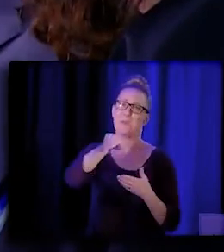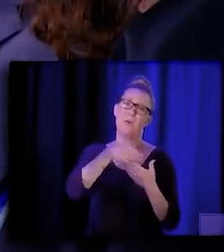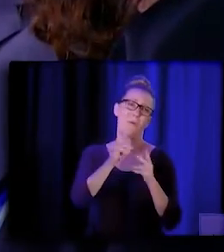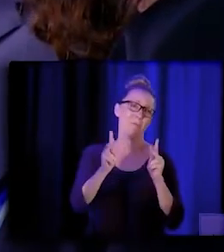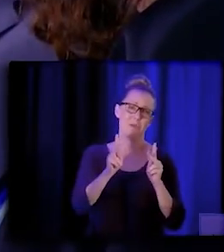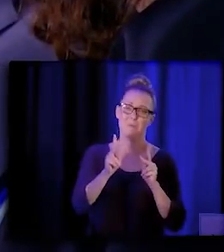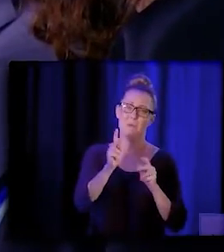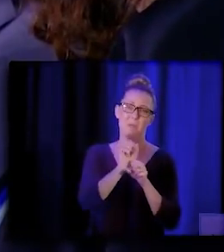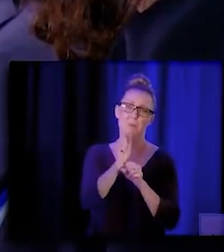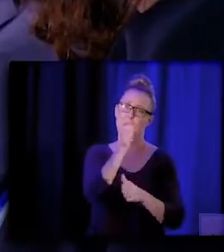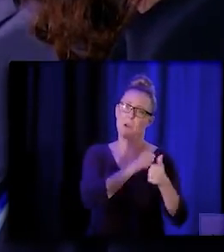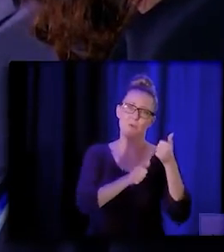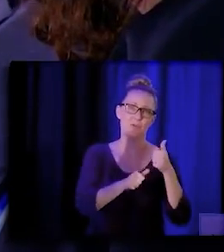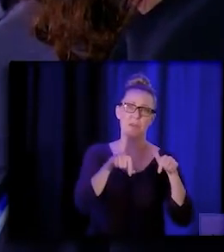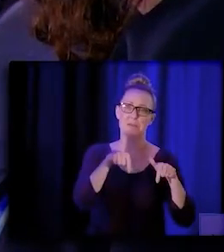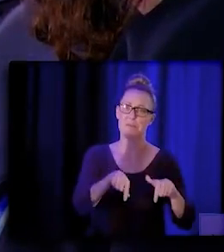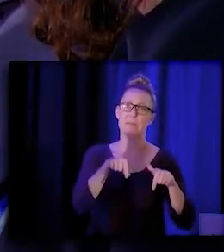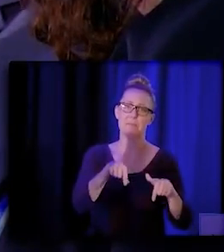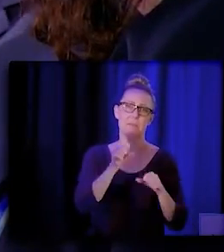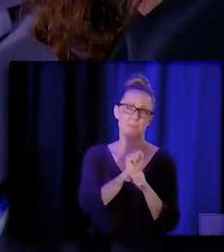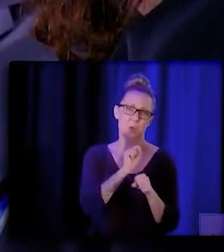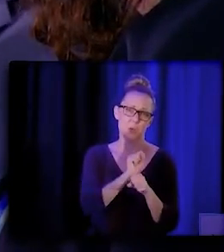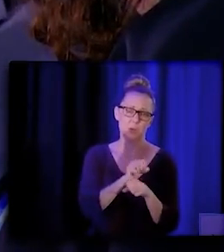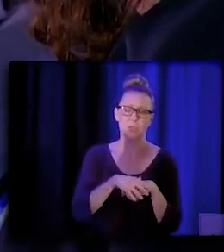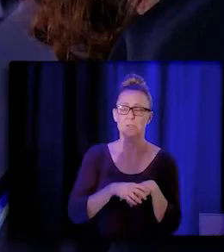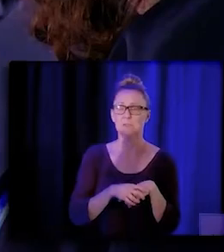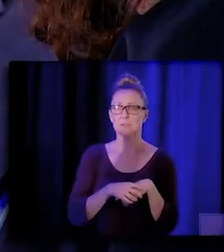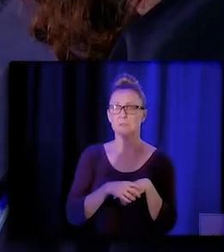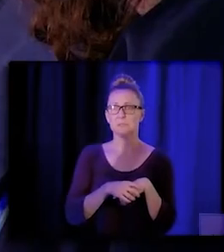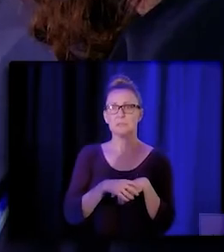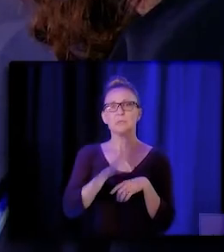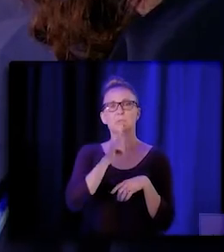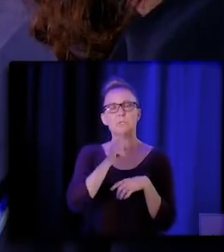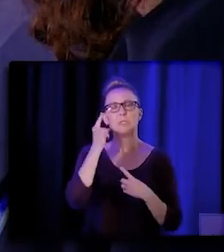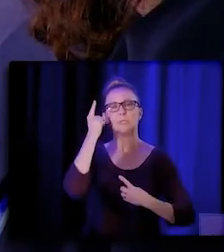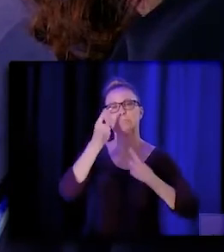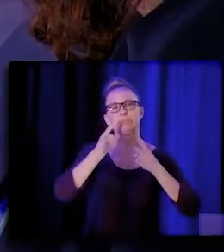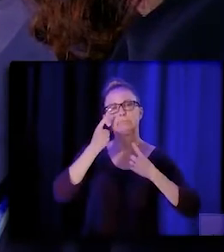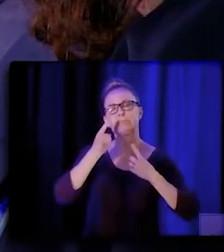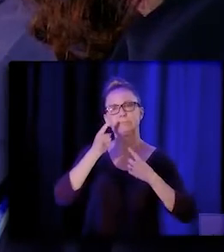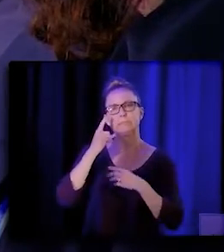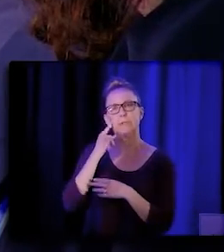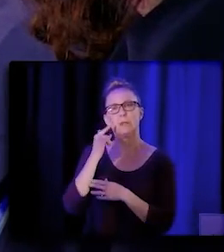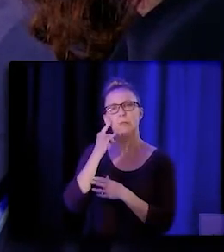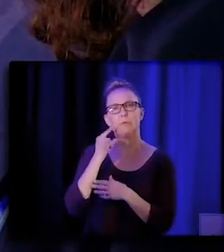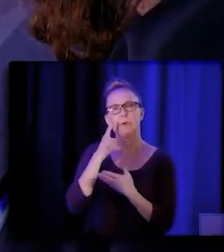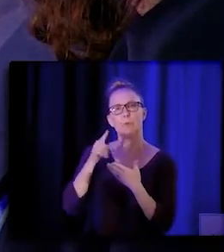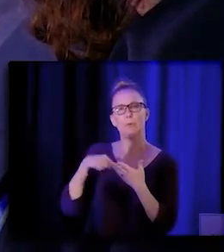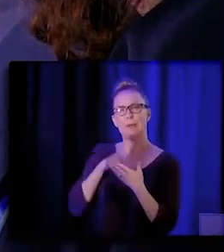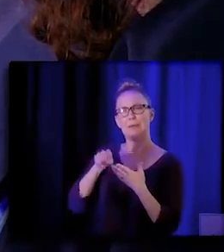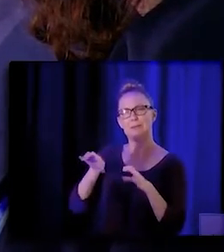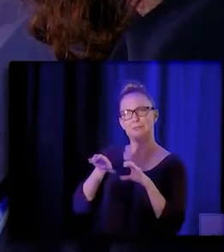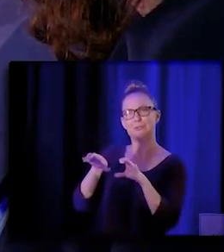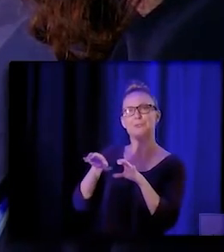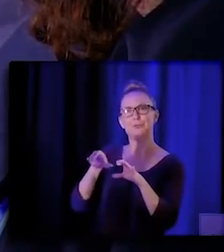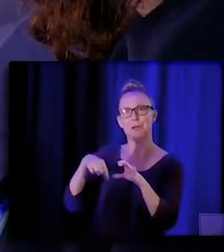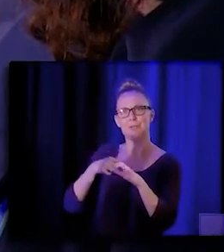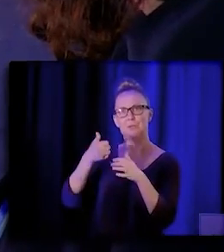when going on with the terms, who falls under those umbrellas today. Thinking about what California needs to do as we strive towards health equity.